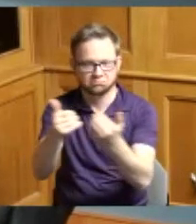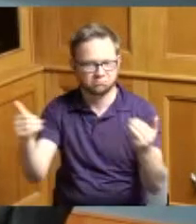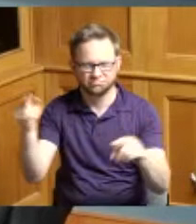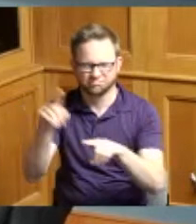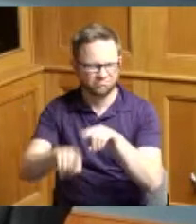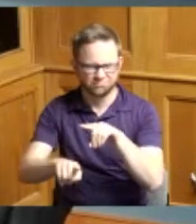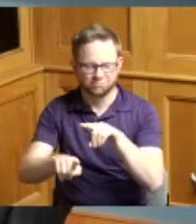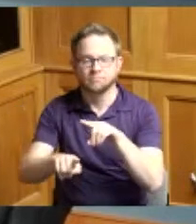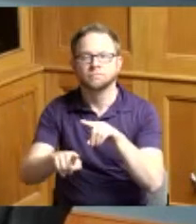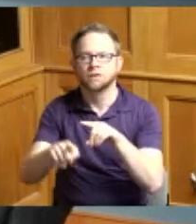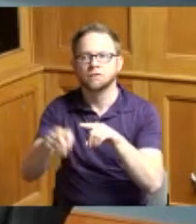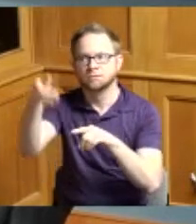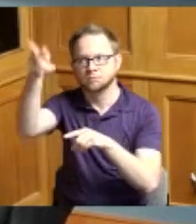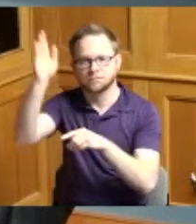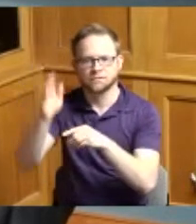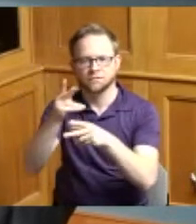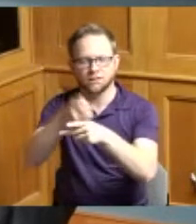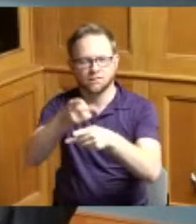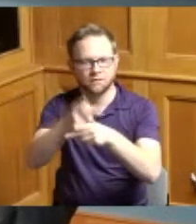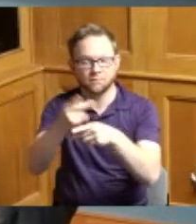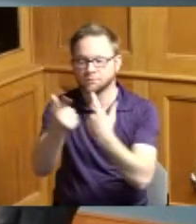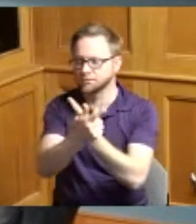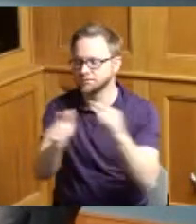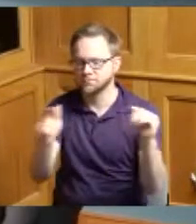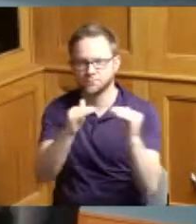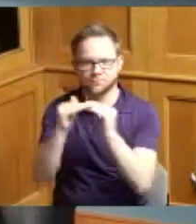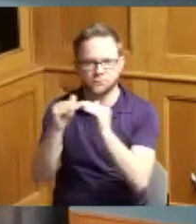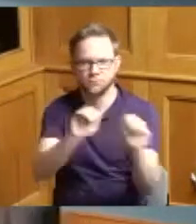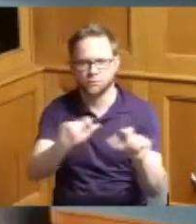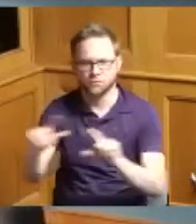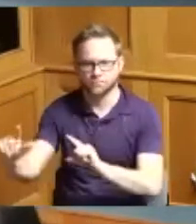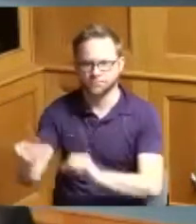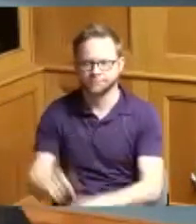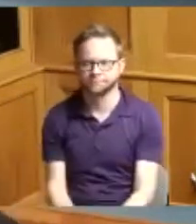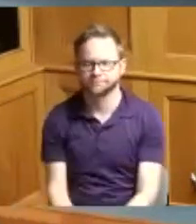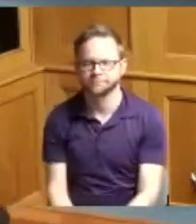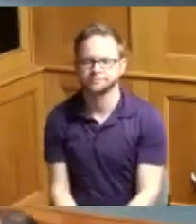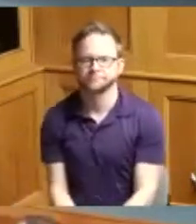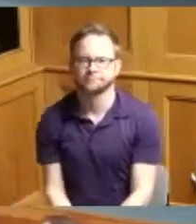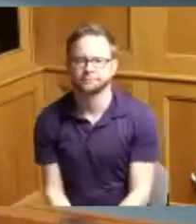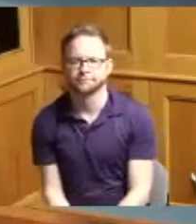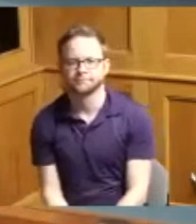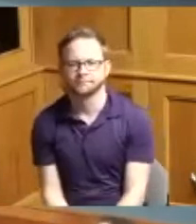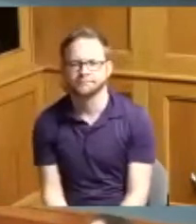indivisible with liberty and justice